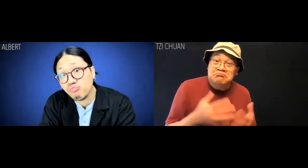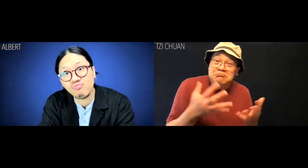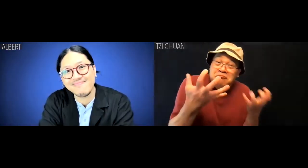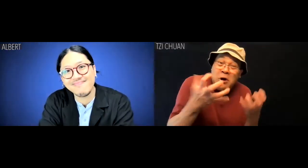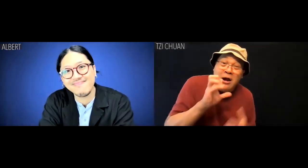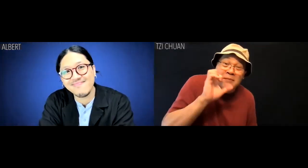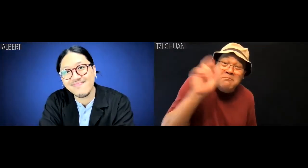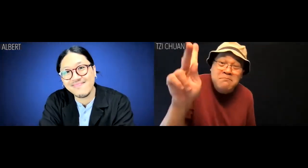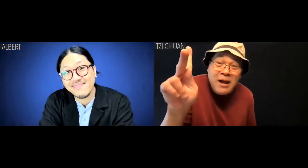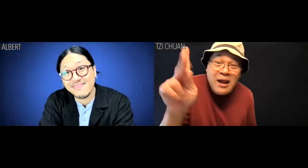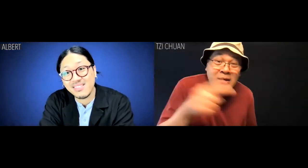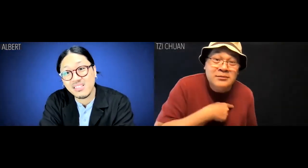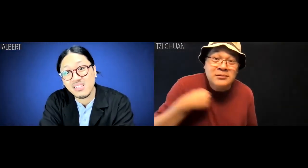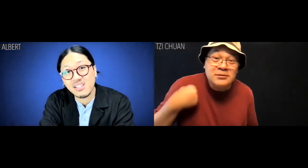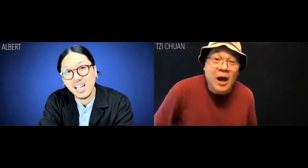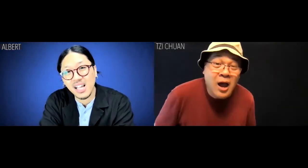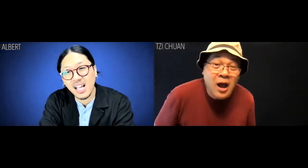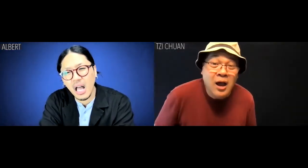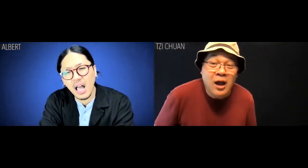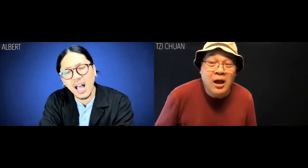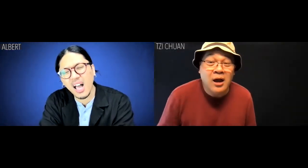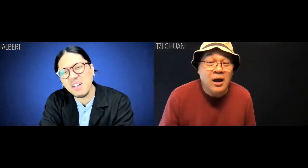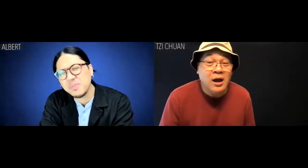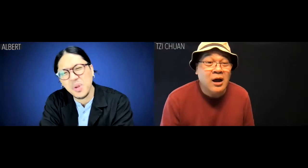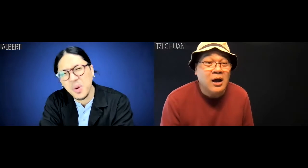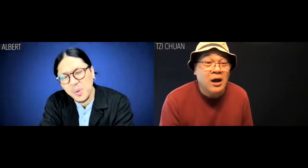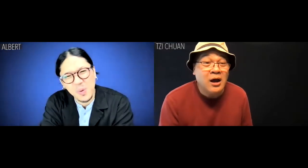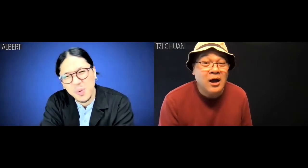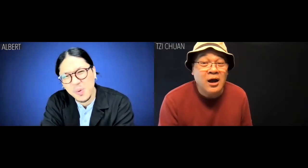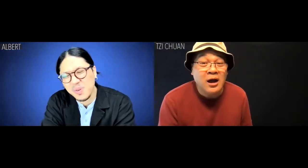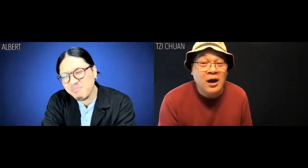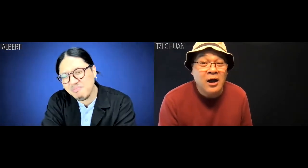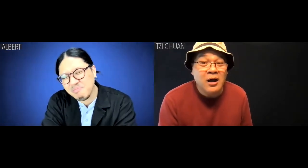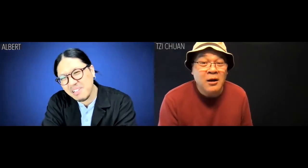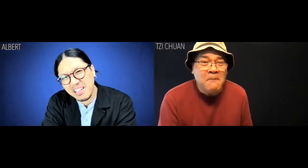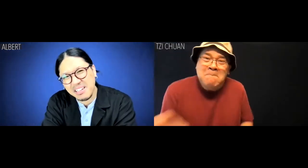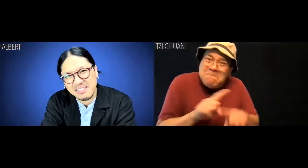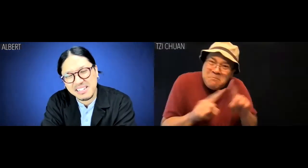Tzi Chuan: You ever go back to China? Albert: No.